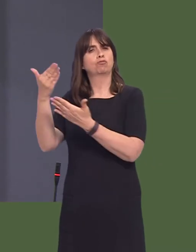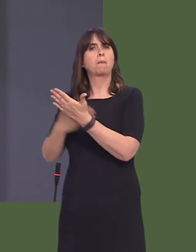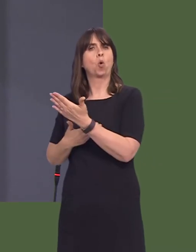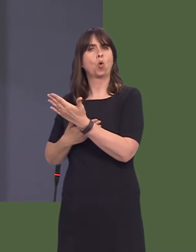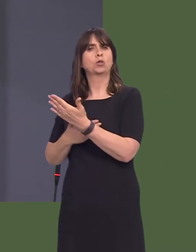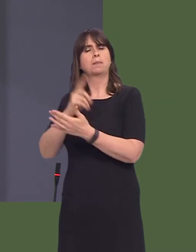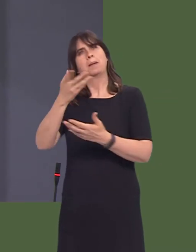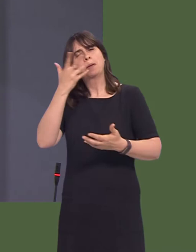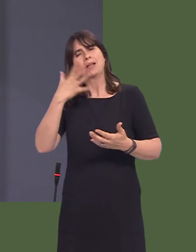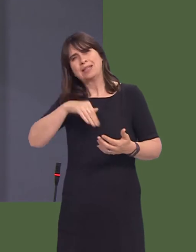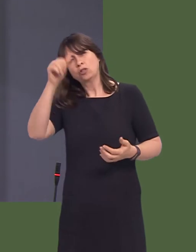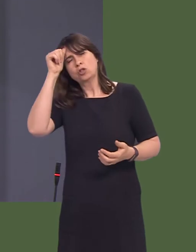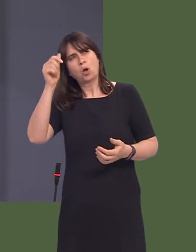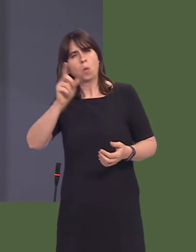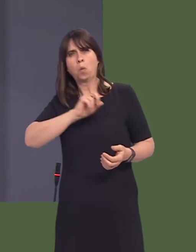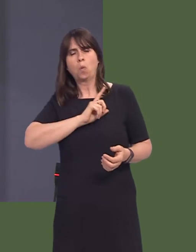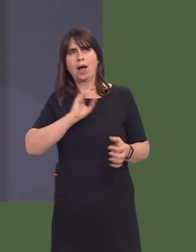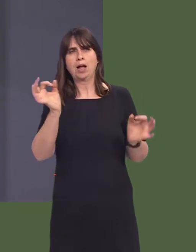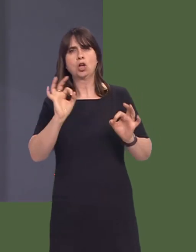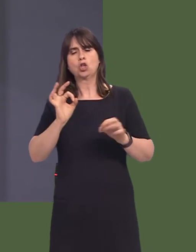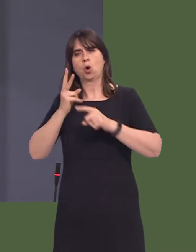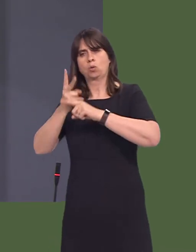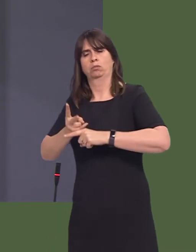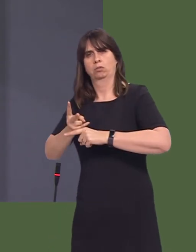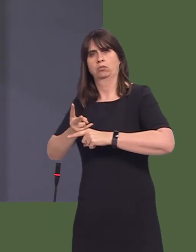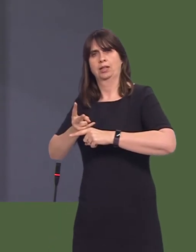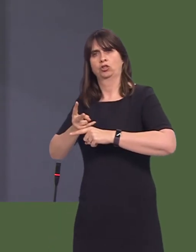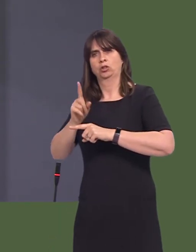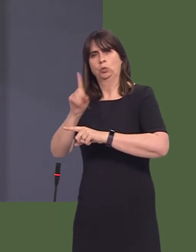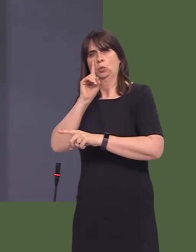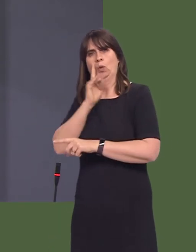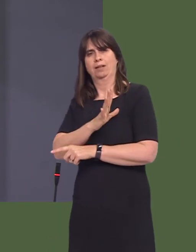public need to know why no protection was offered or given to witnesses, unlike with